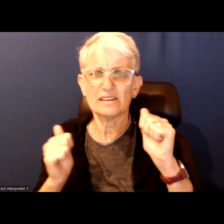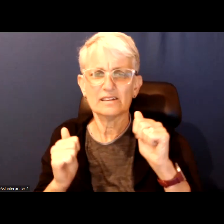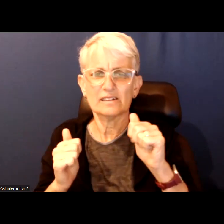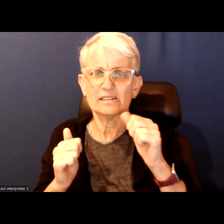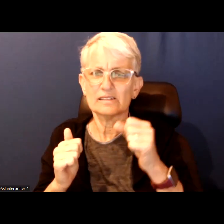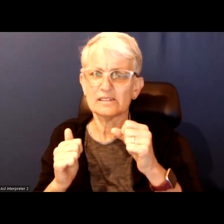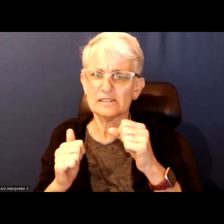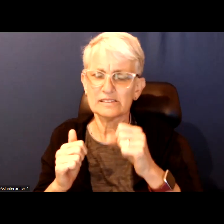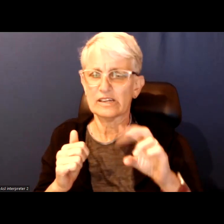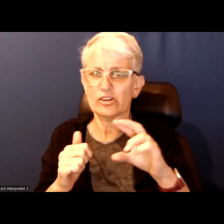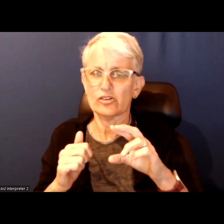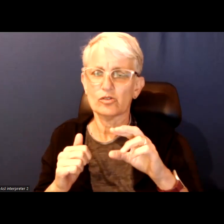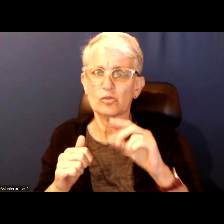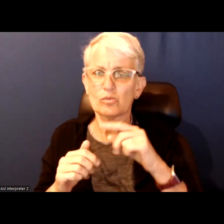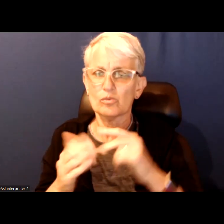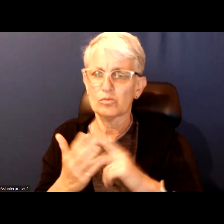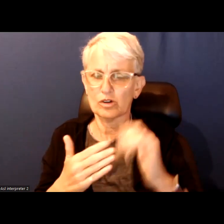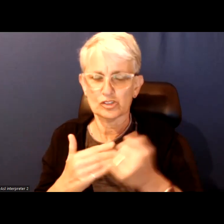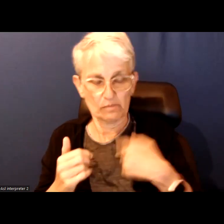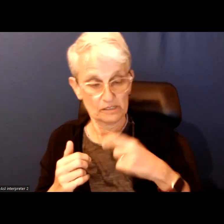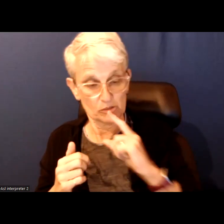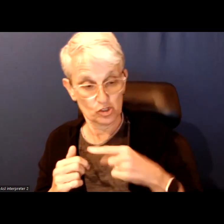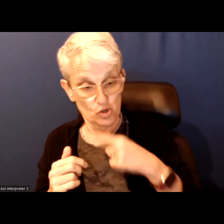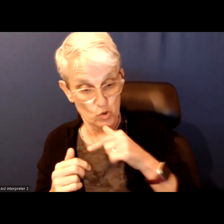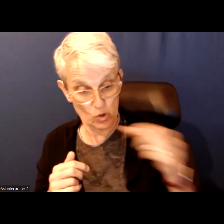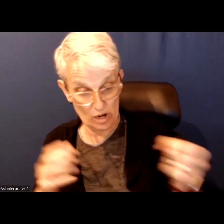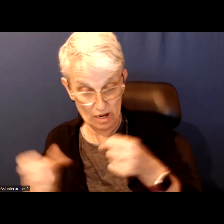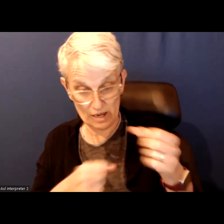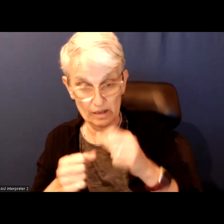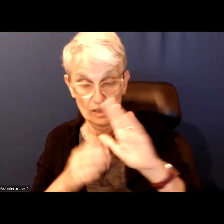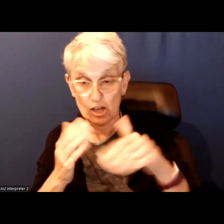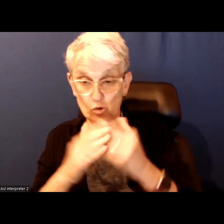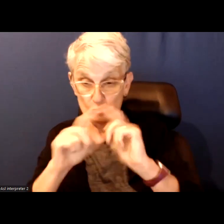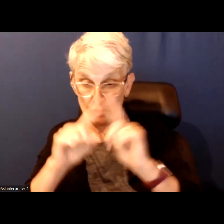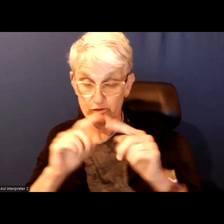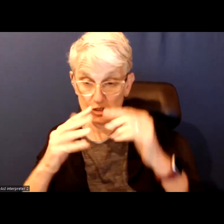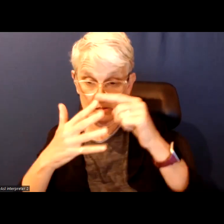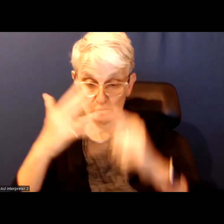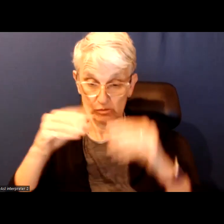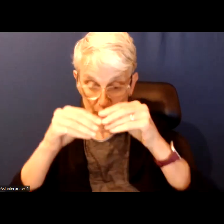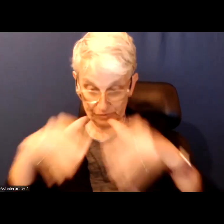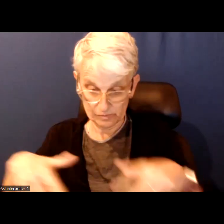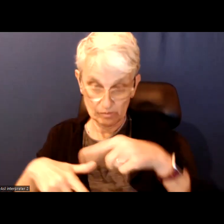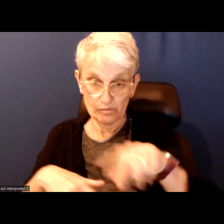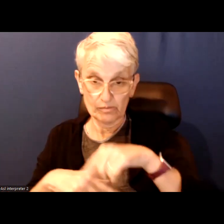must ensure that the folks that are hired to work at all levels of the project look